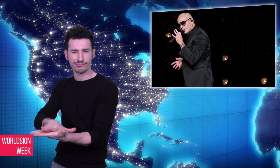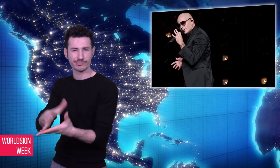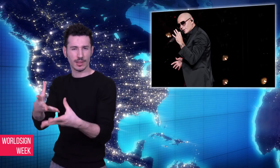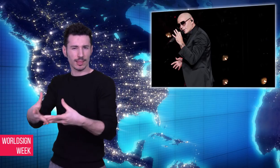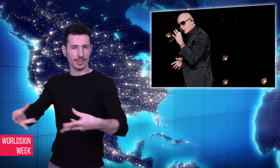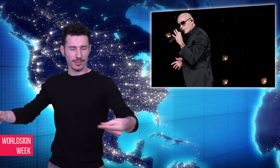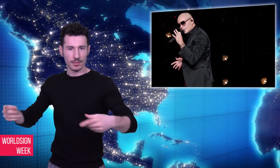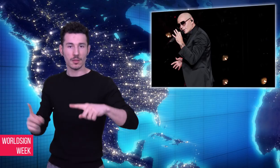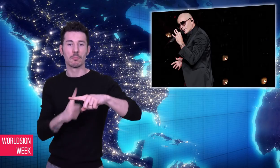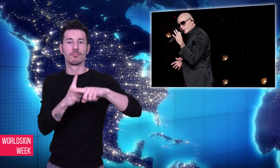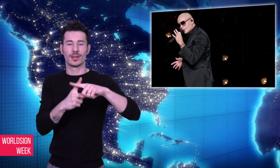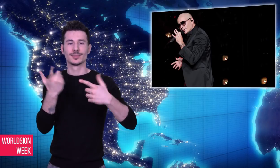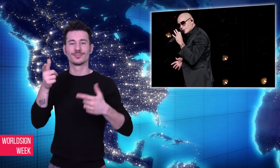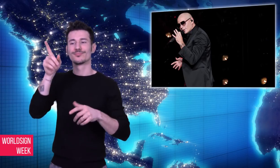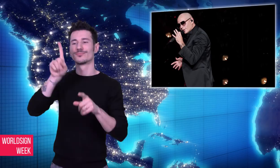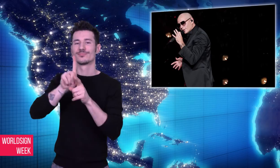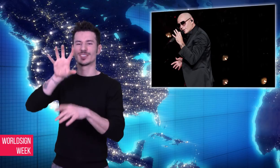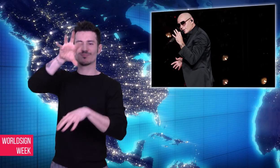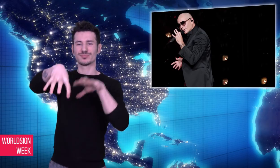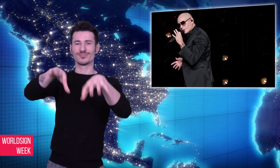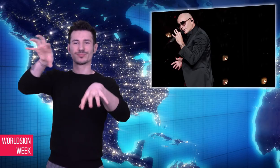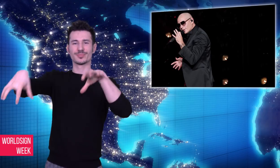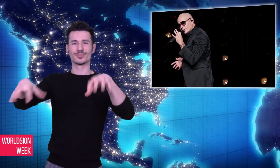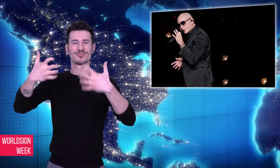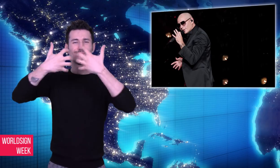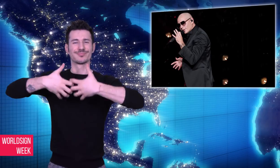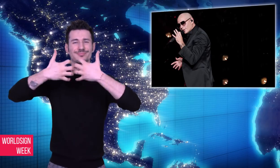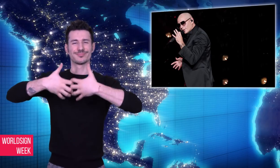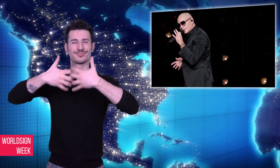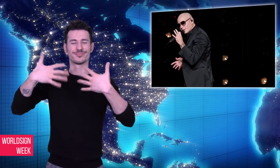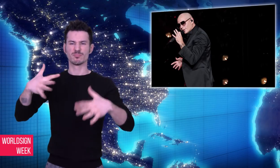the Middle East, Africa, and Mexico.